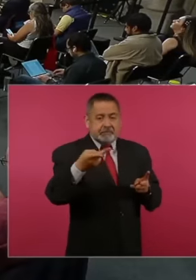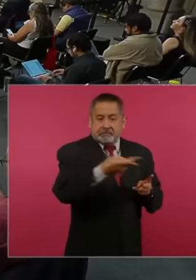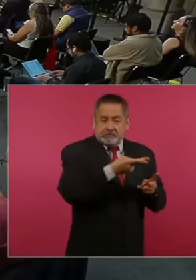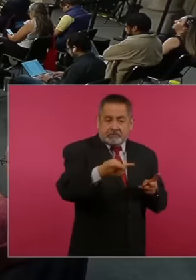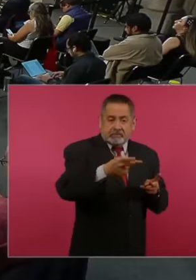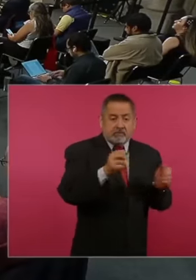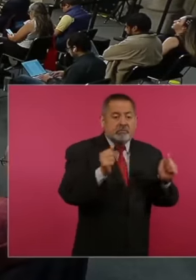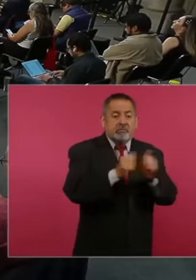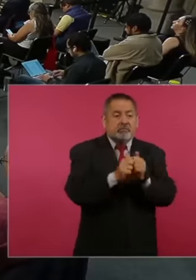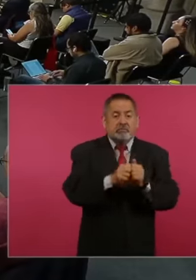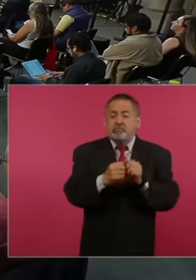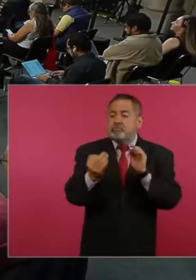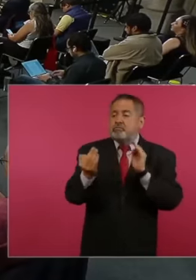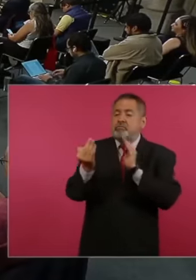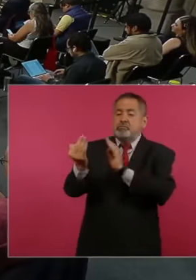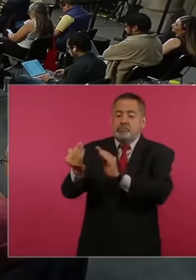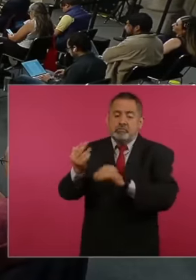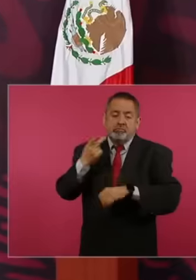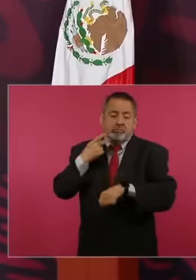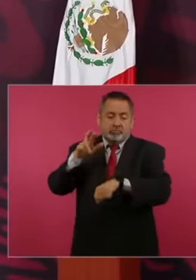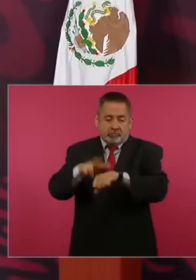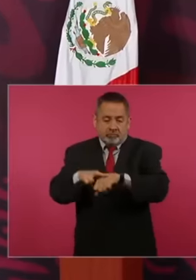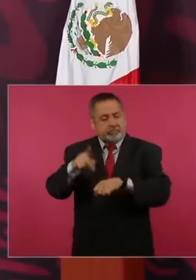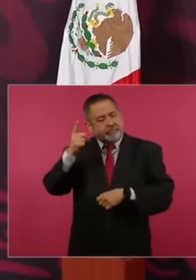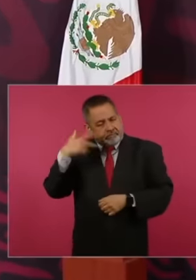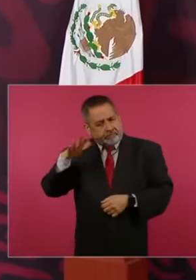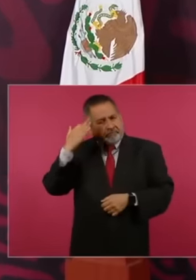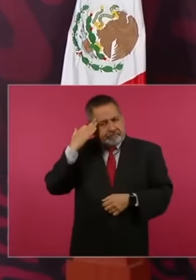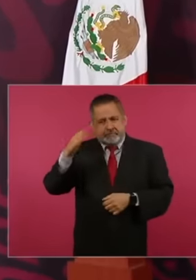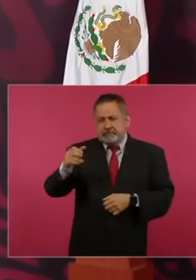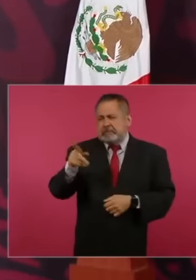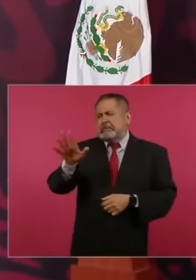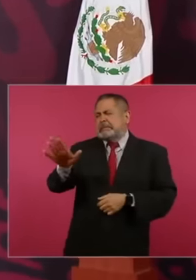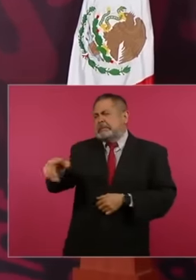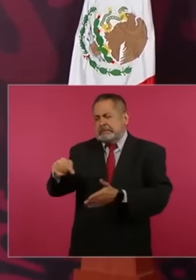the attorney at that time to change the